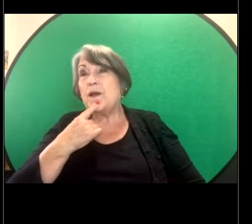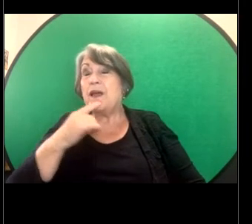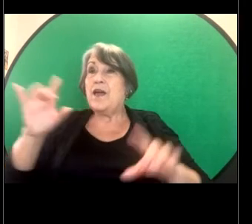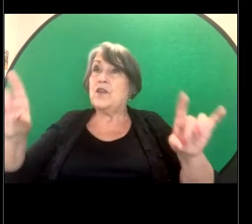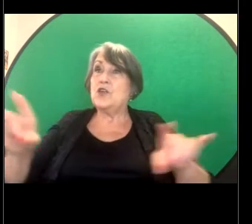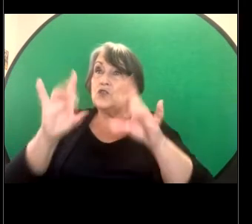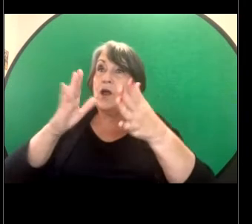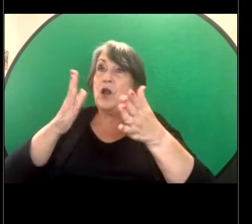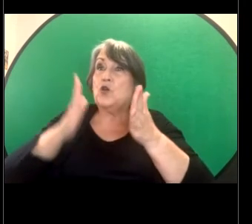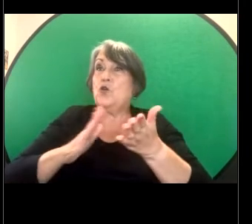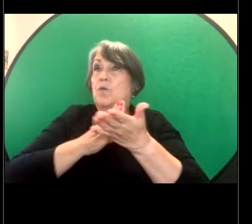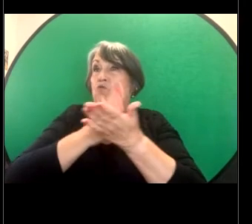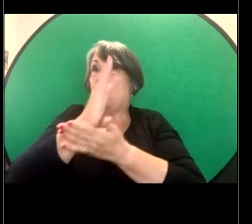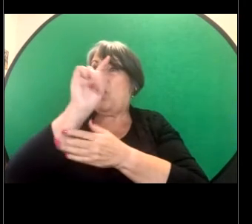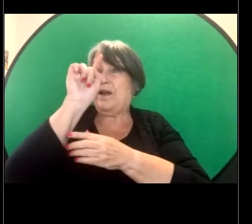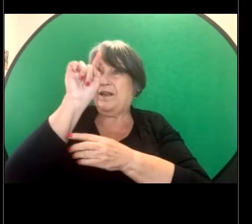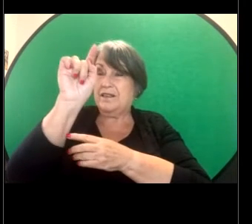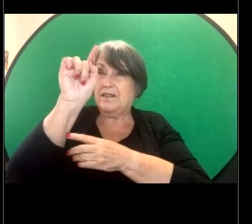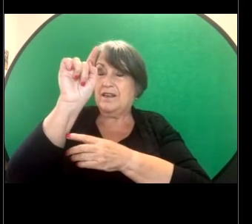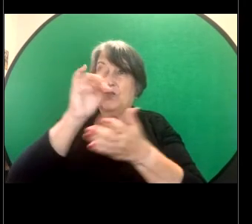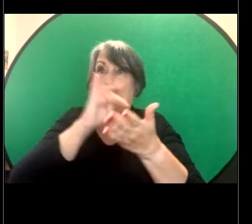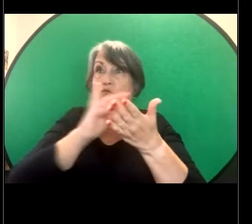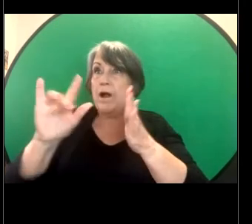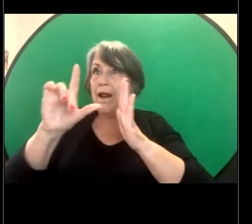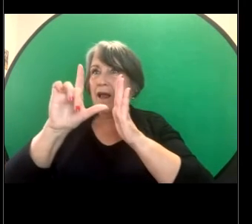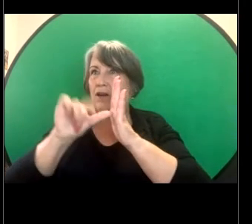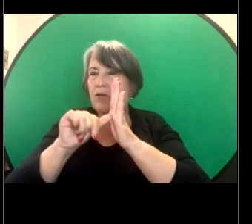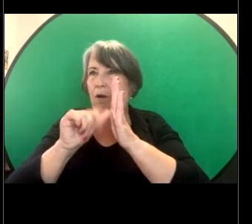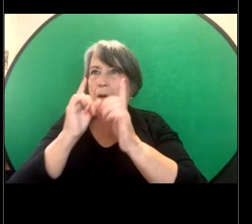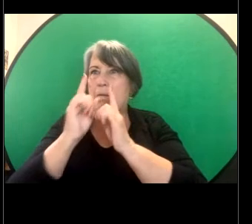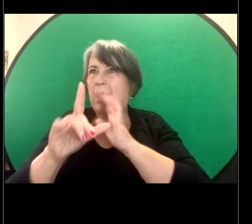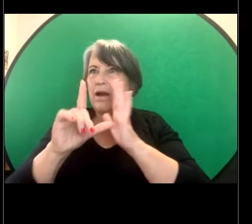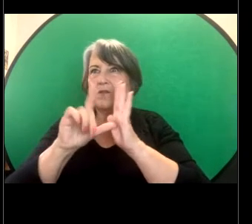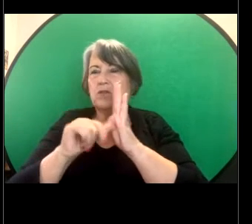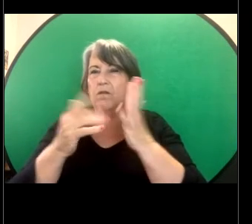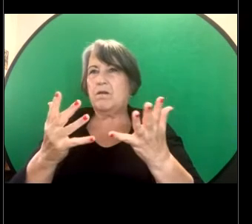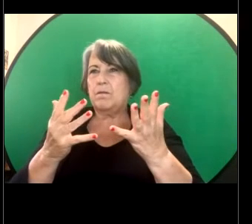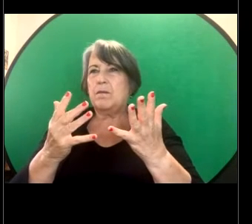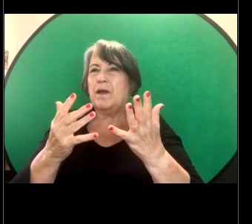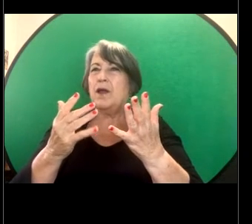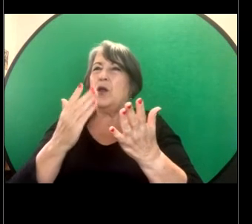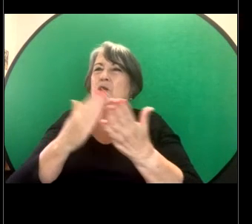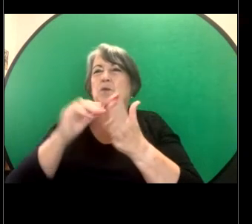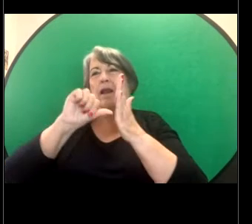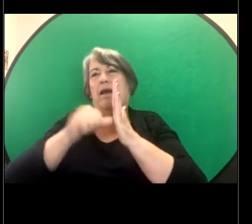the person is out of time. So, yeah, it's really hard to give an answer. It would also depend on